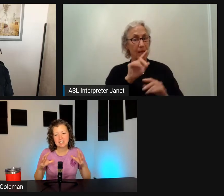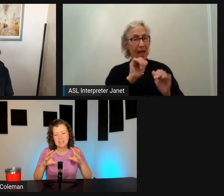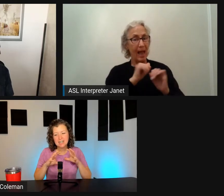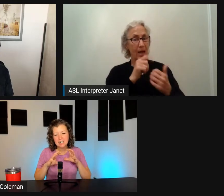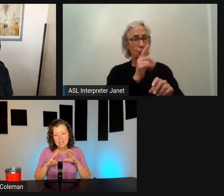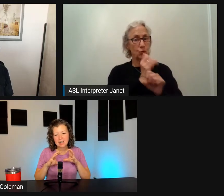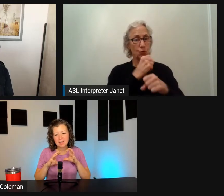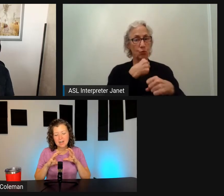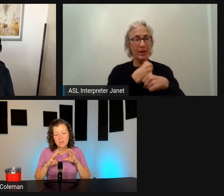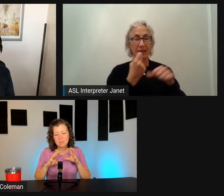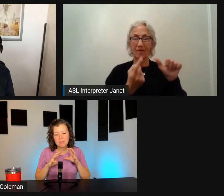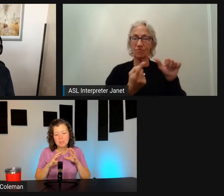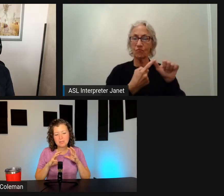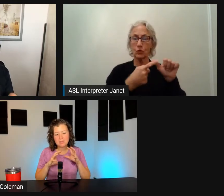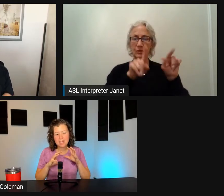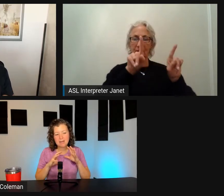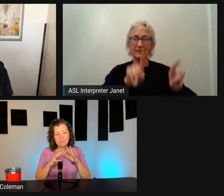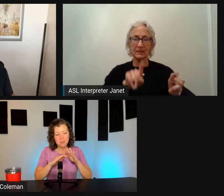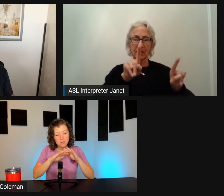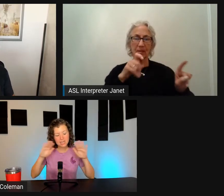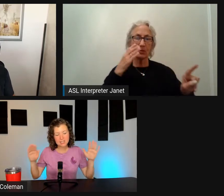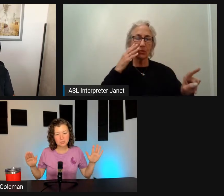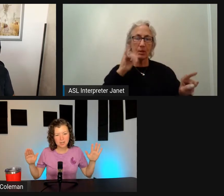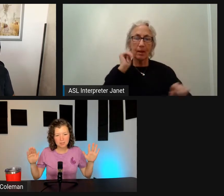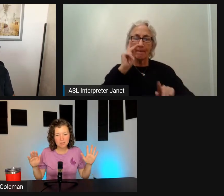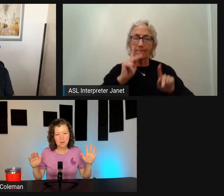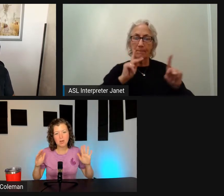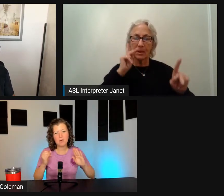I know when people have no tests written for their code,